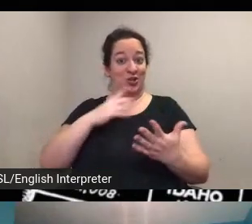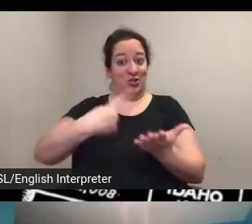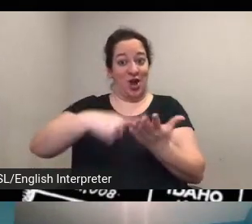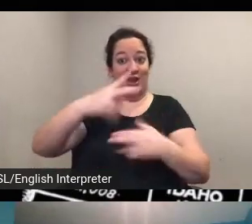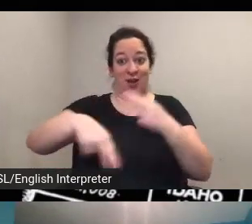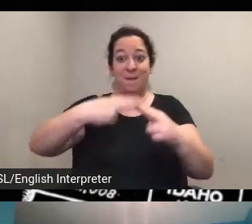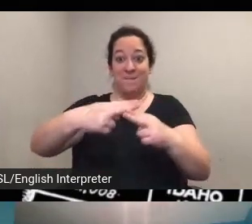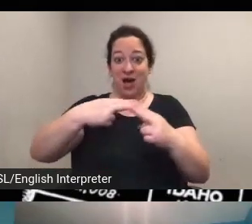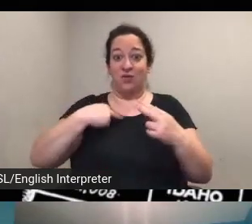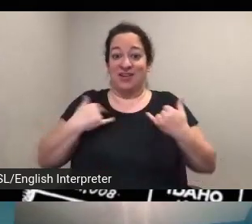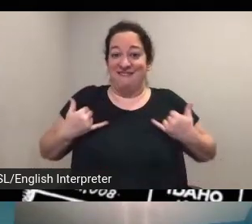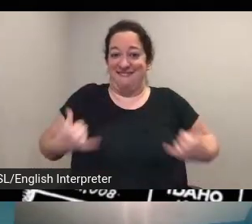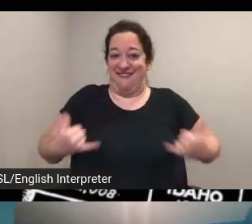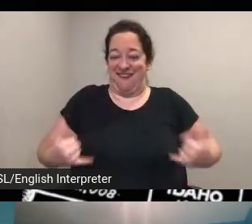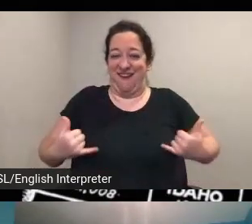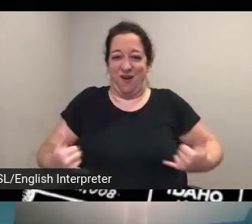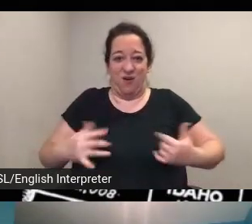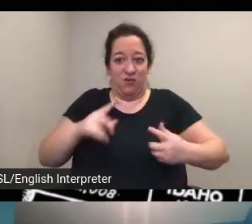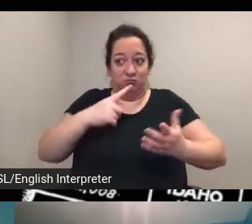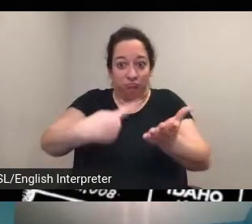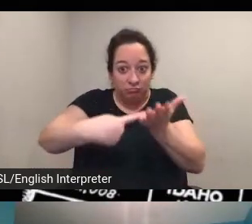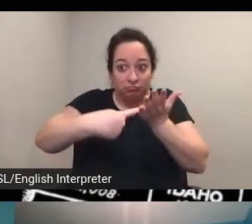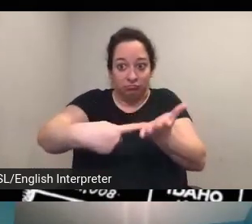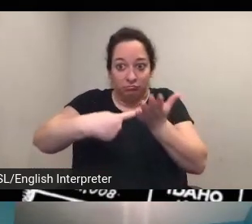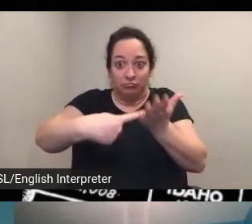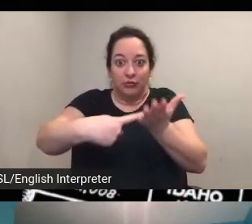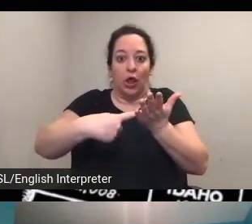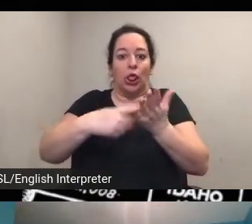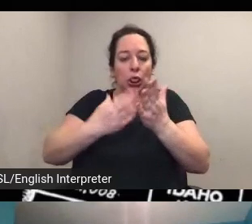and a lot of the social justice efforts that are being made today